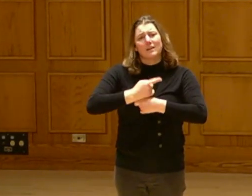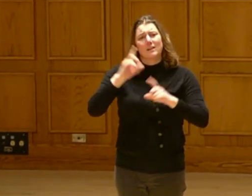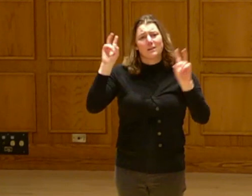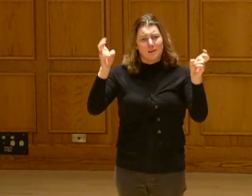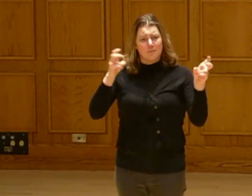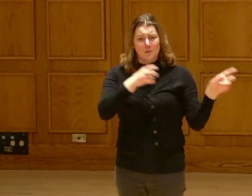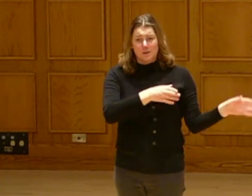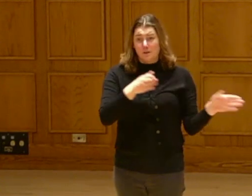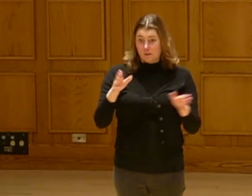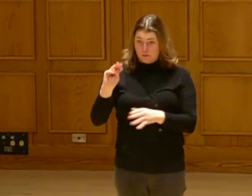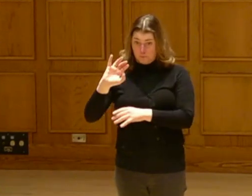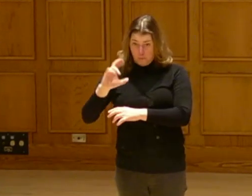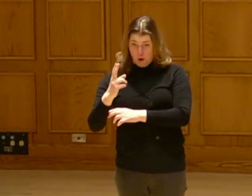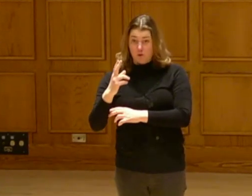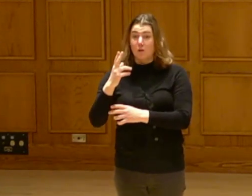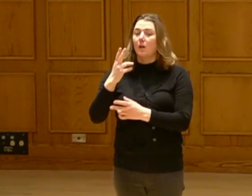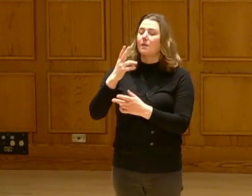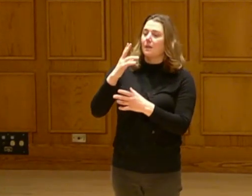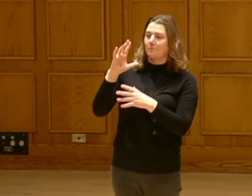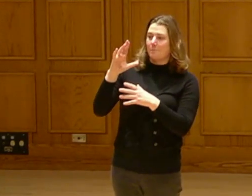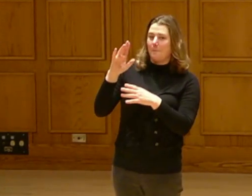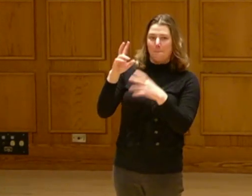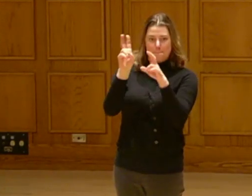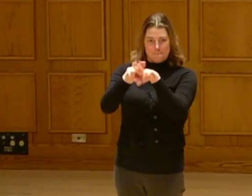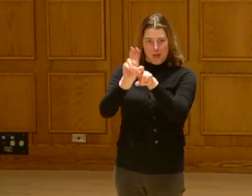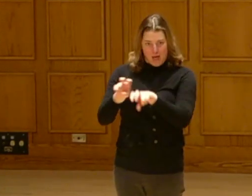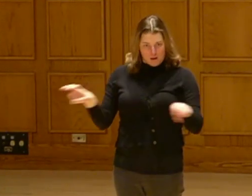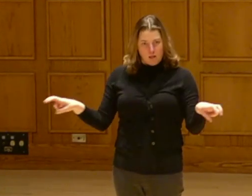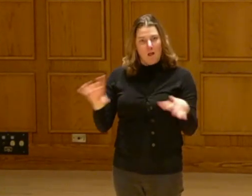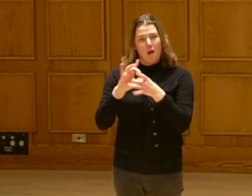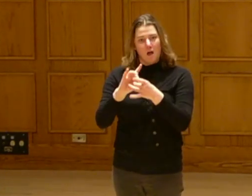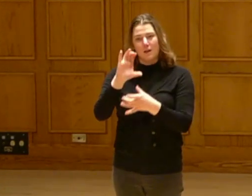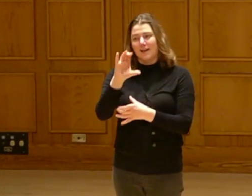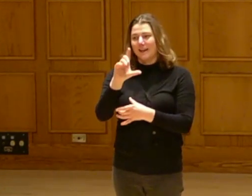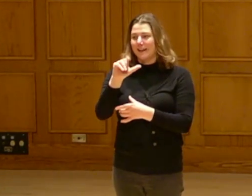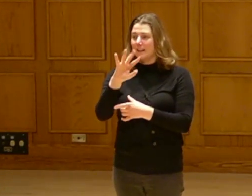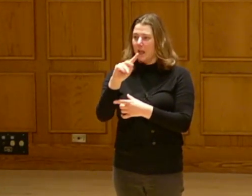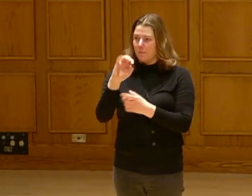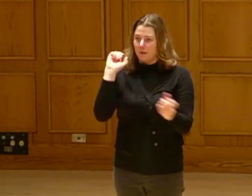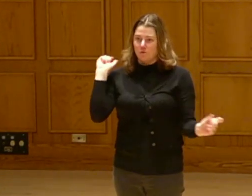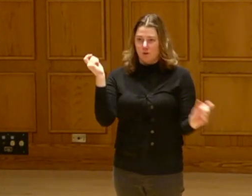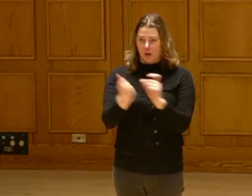In March the intergovernmental panel on climate change is due to release its synthesis of the sixth assessment report.